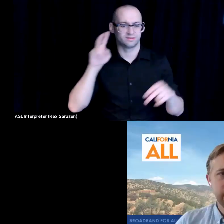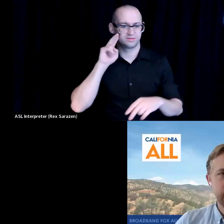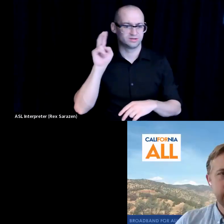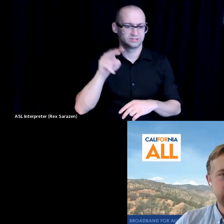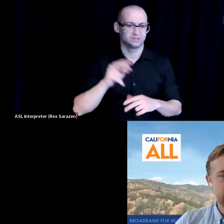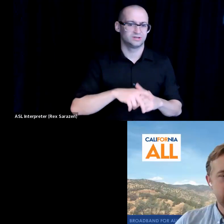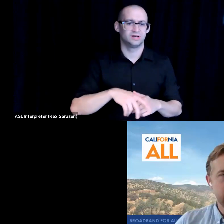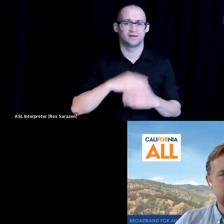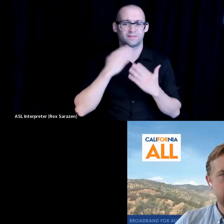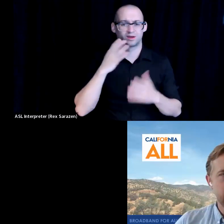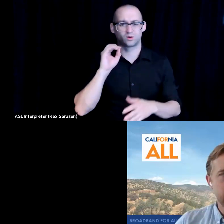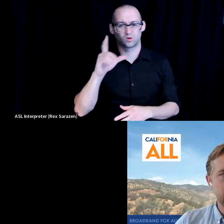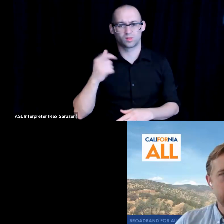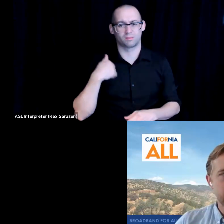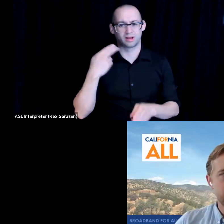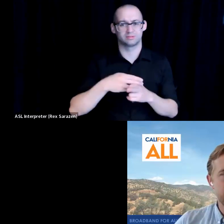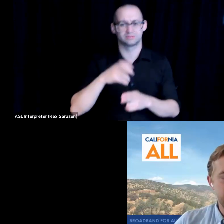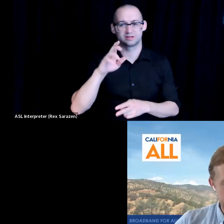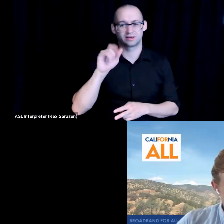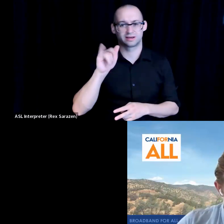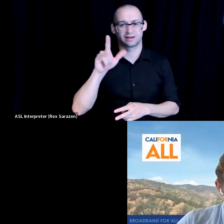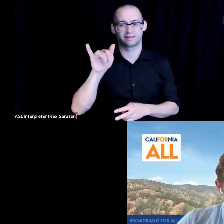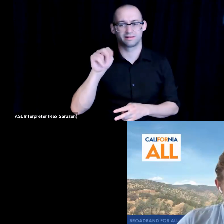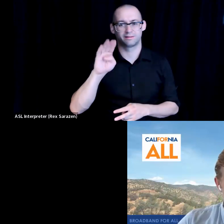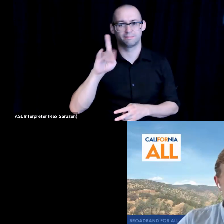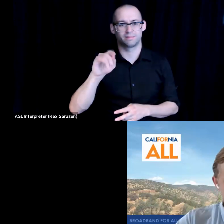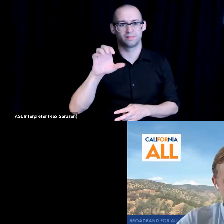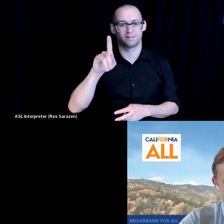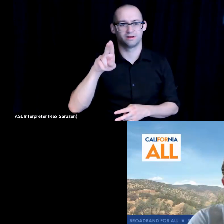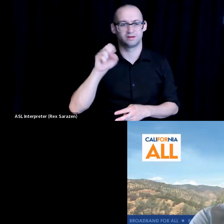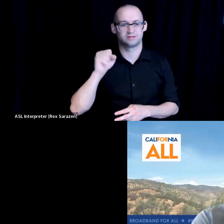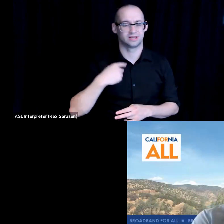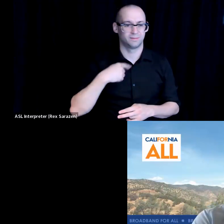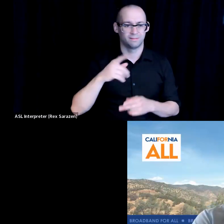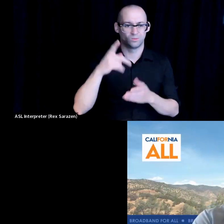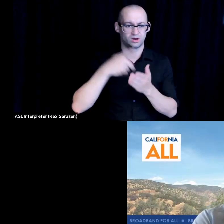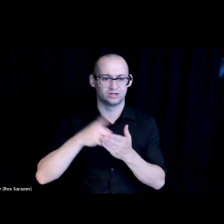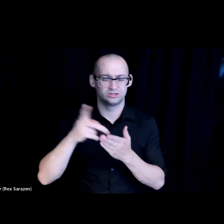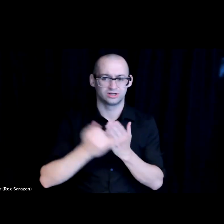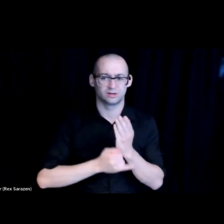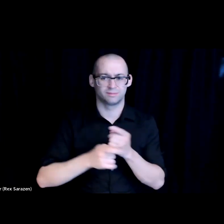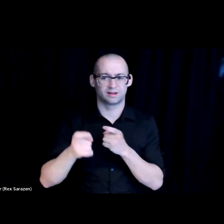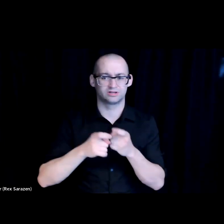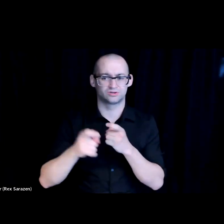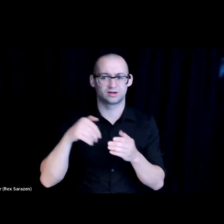My name is Caitlin Blockus, and I am a Project Manager at Valley Vision, and for folks who haven't heard of us before.